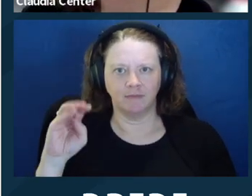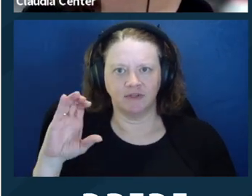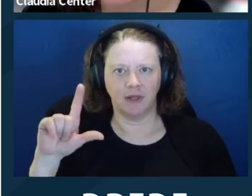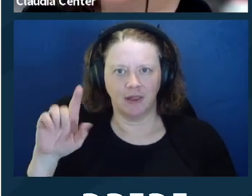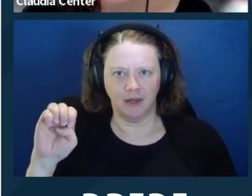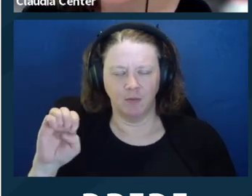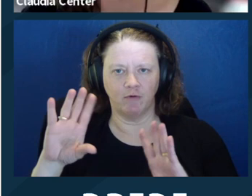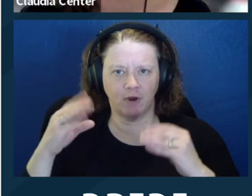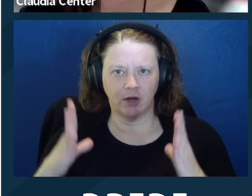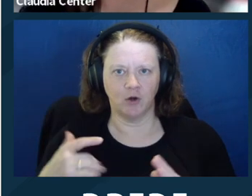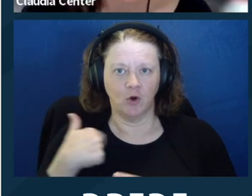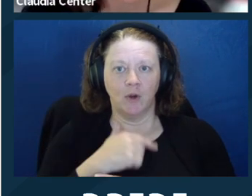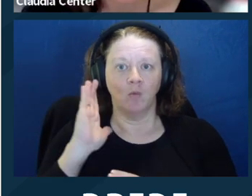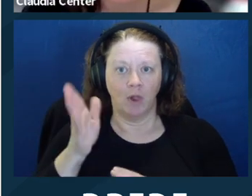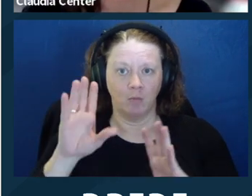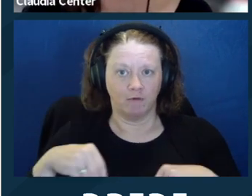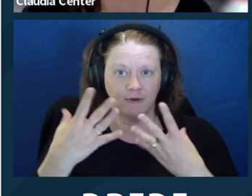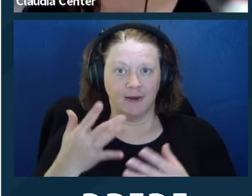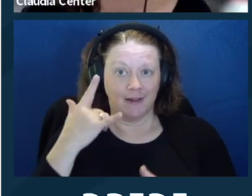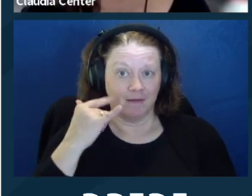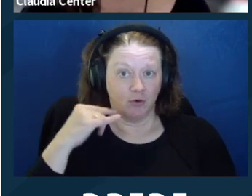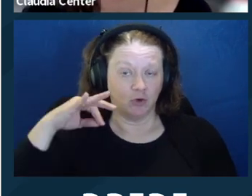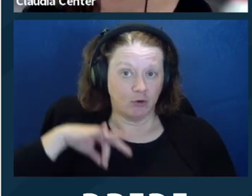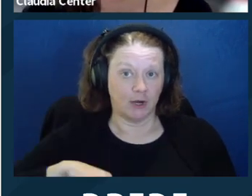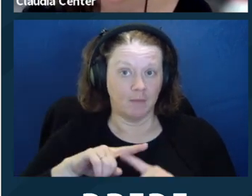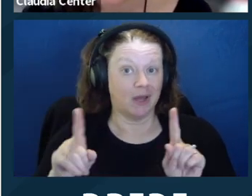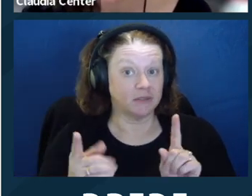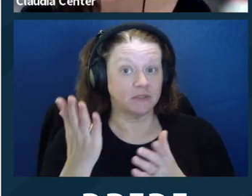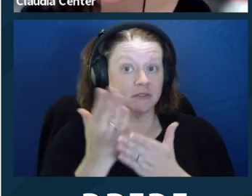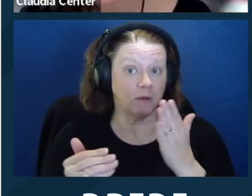to claim credit from other states if certain requirements are met.